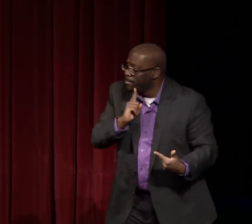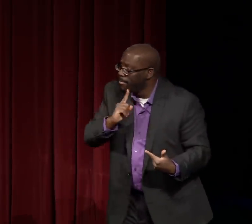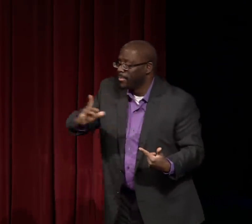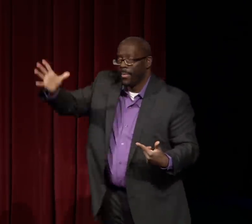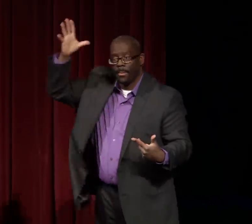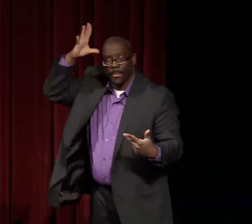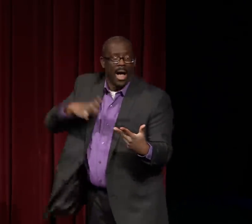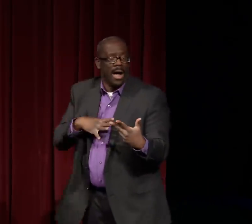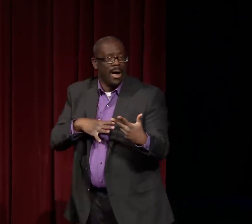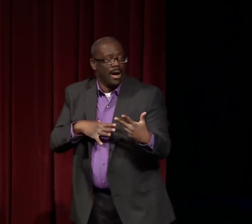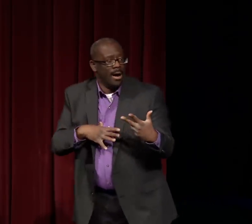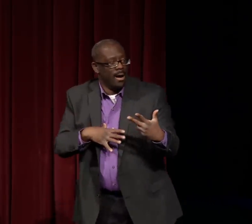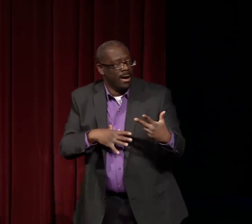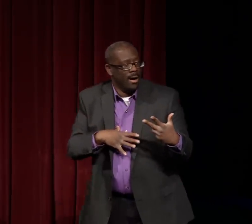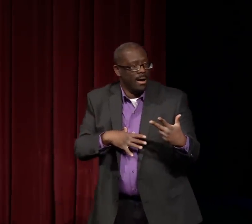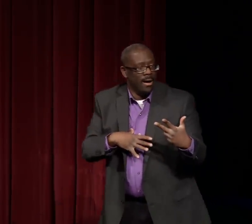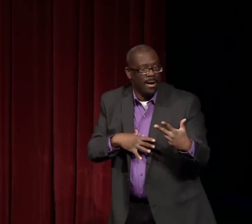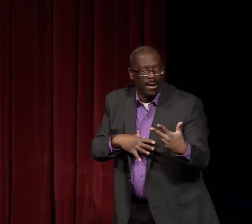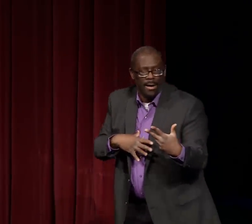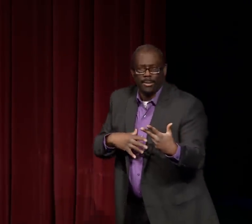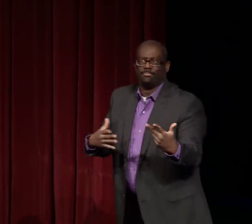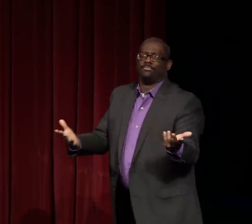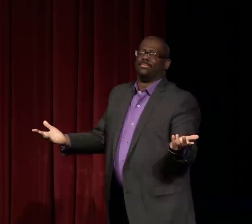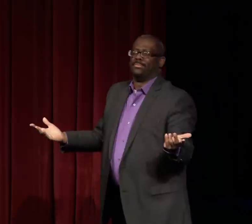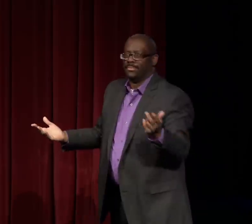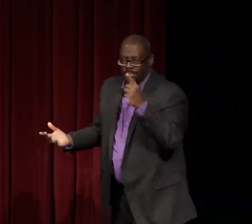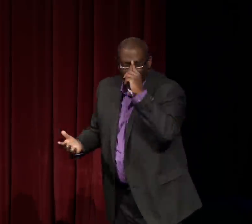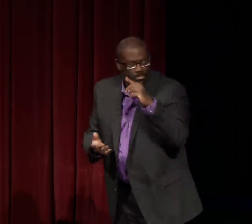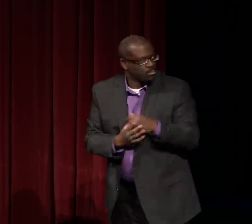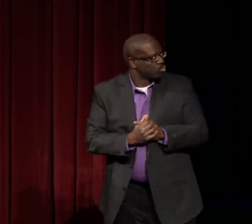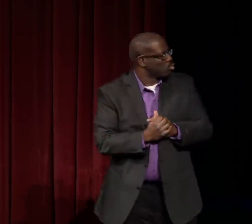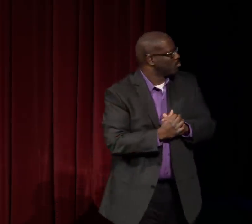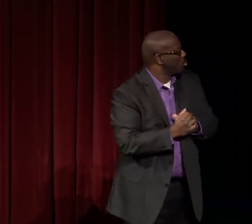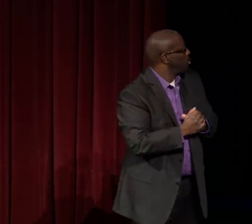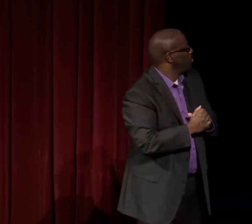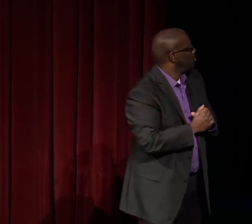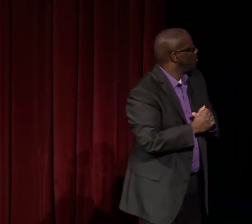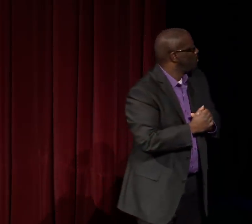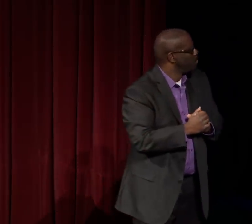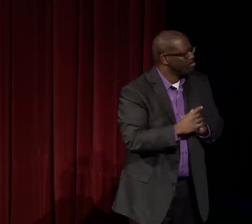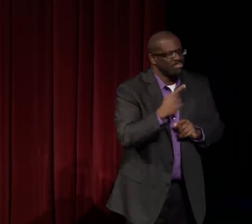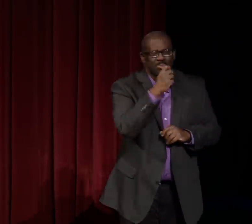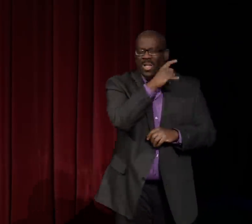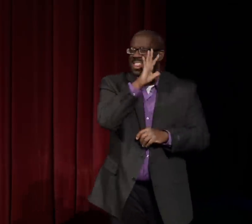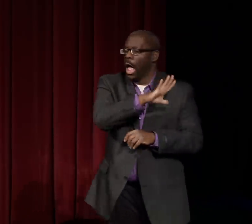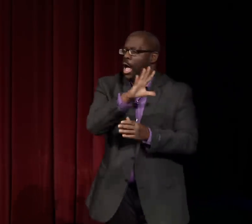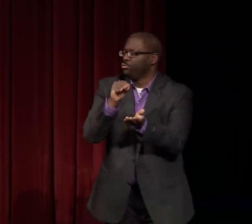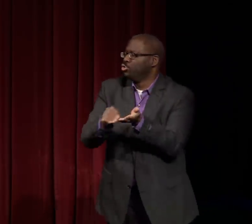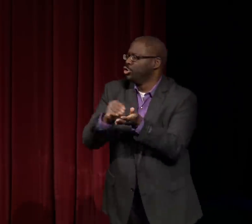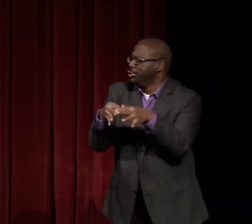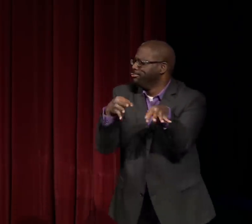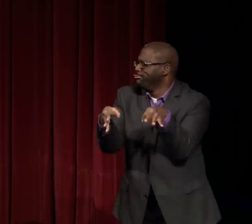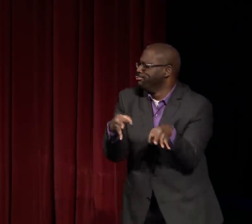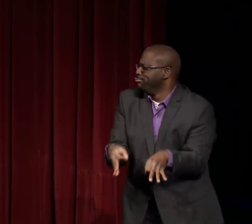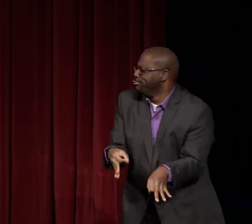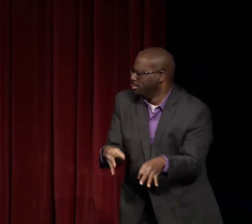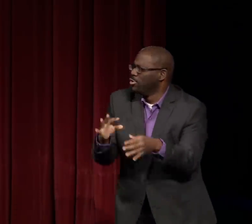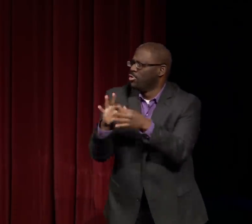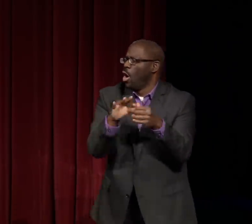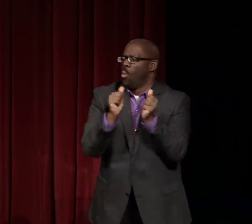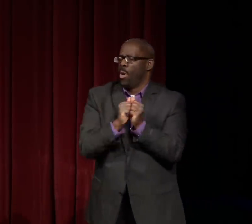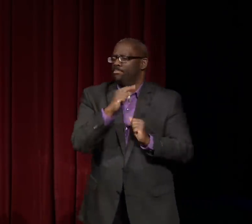I'm black, deaf and I'm a male.